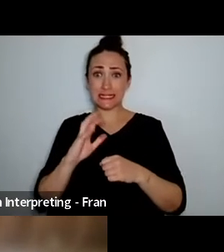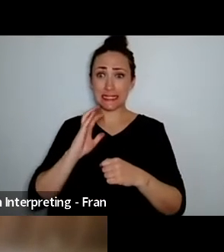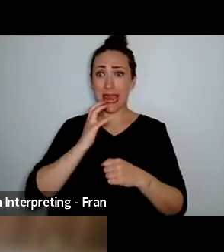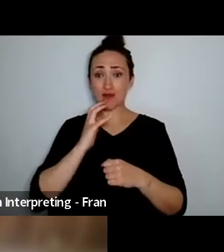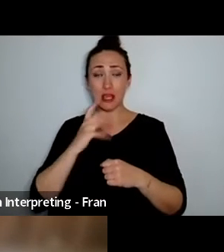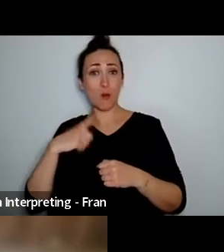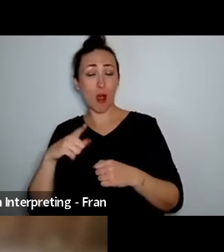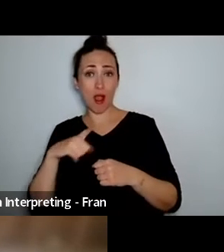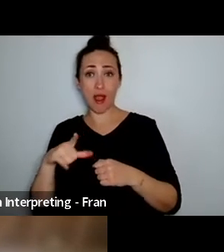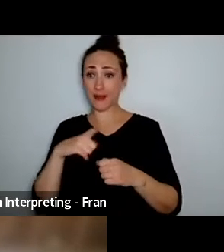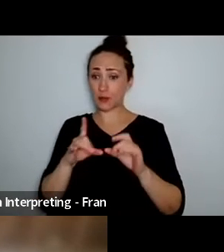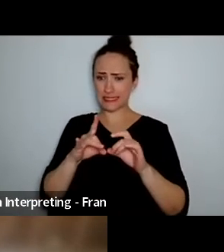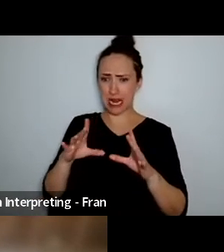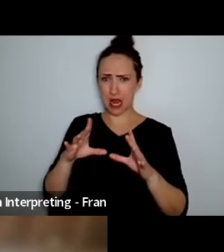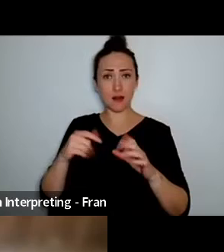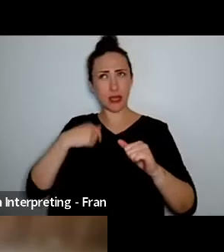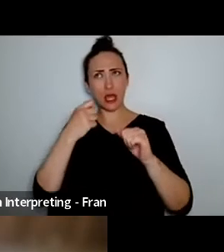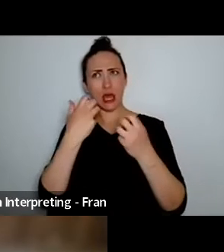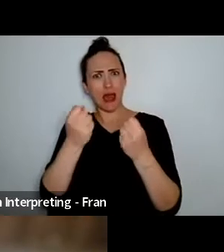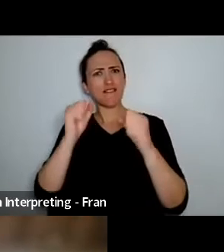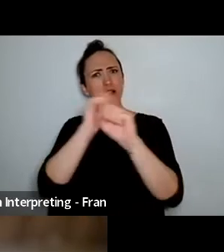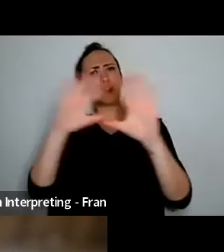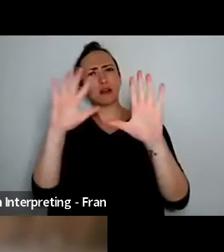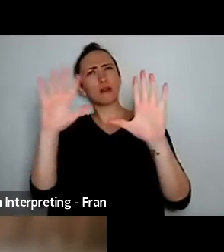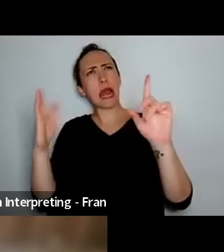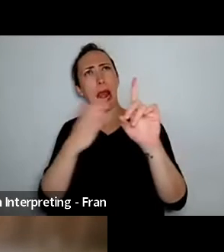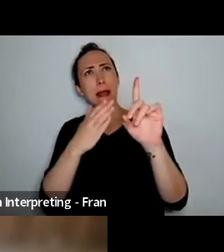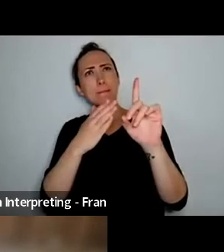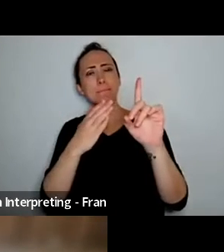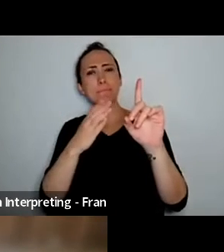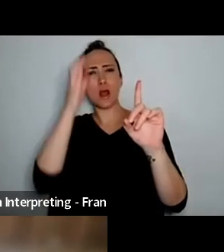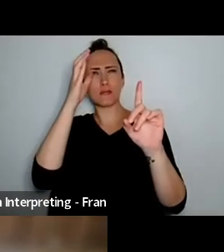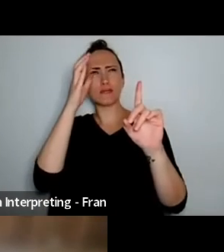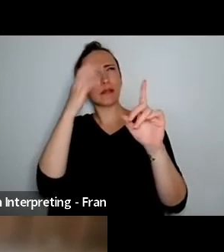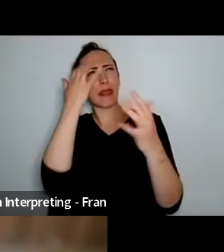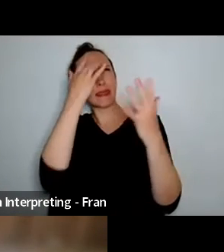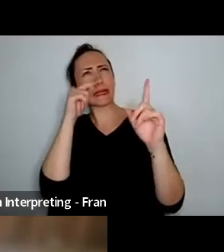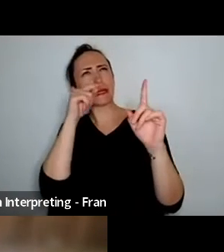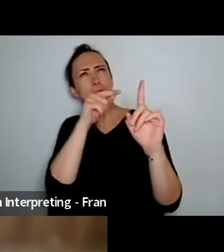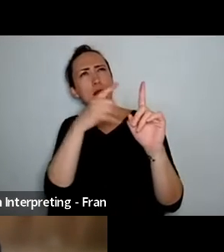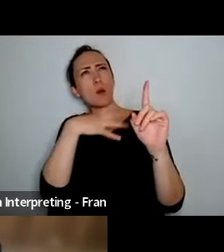exactly is going to be. I have an idea, a concept that I'm wanting to create. Often I work in images,